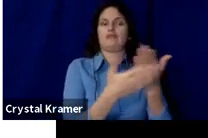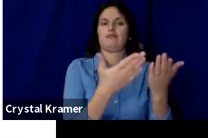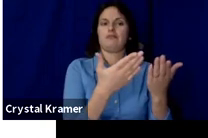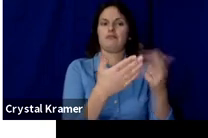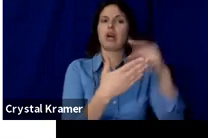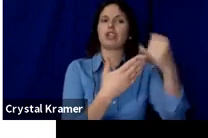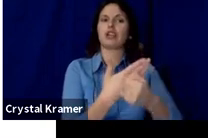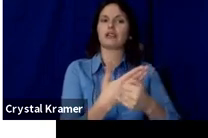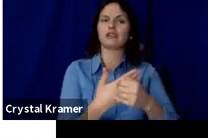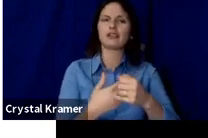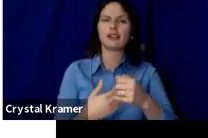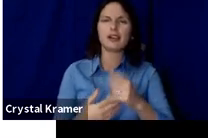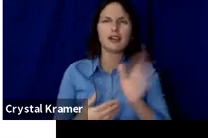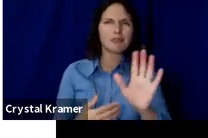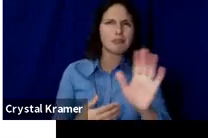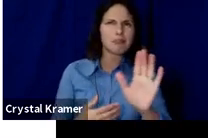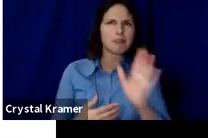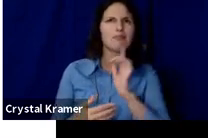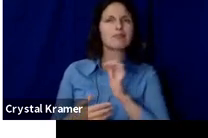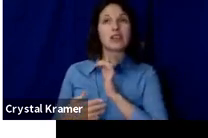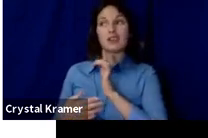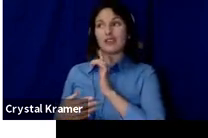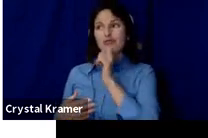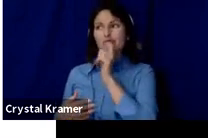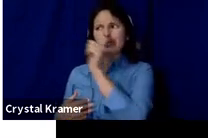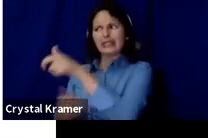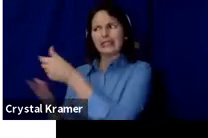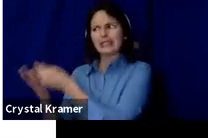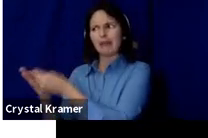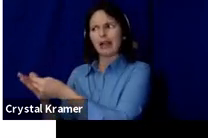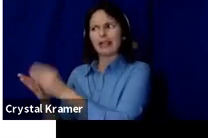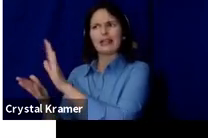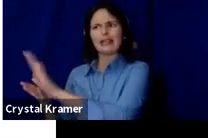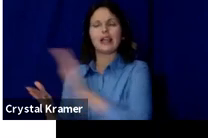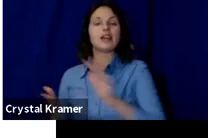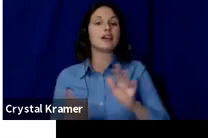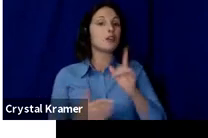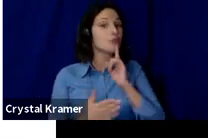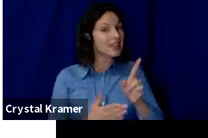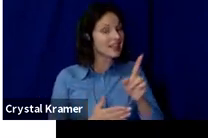This is a great opportunity to think of small businesses you could partner with or ask for non‑cash donations from.